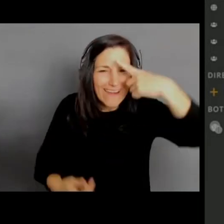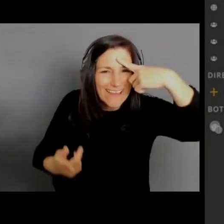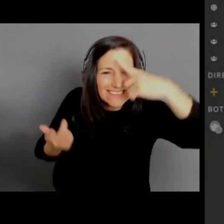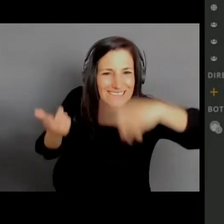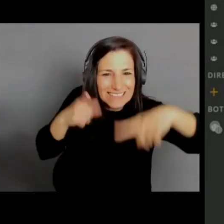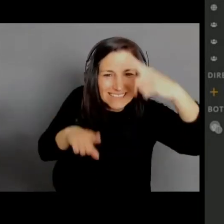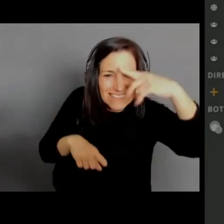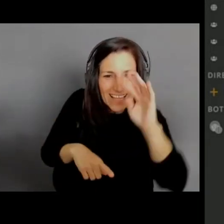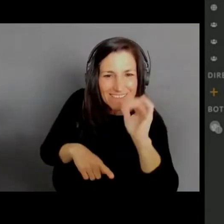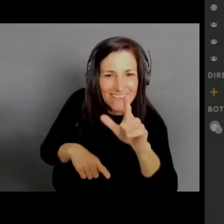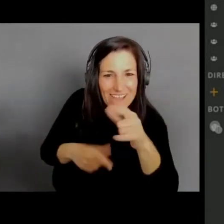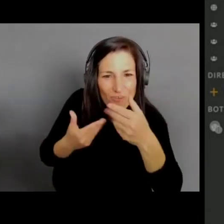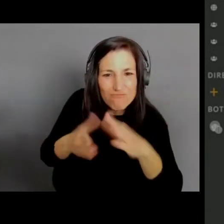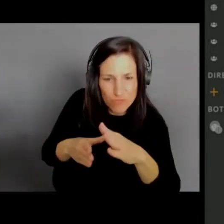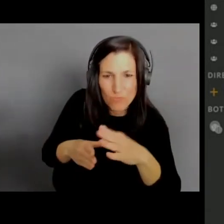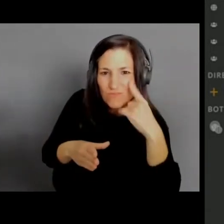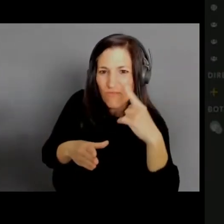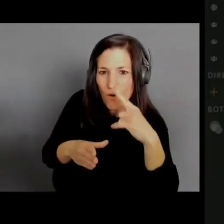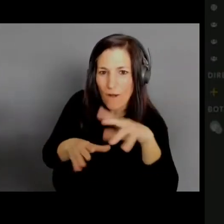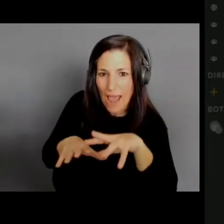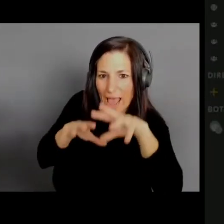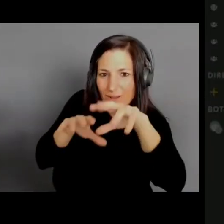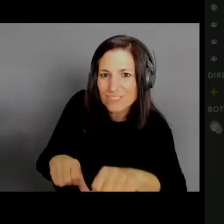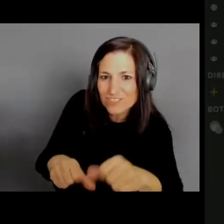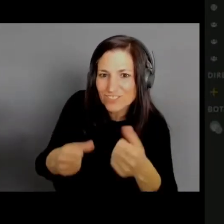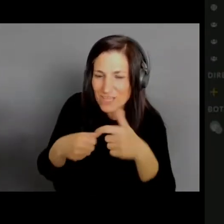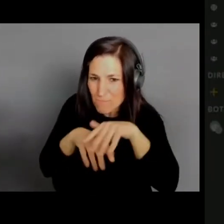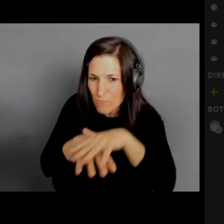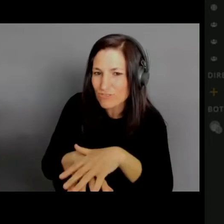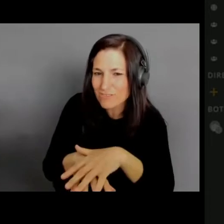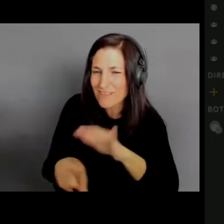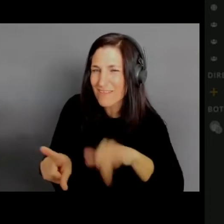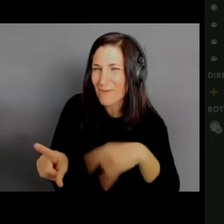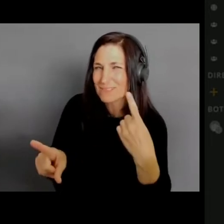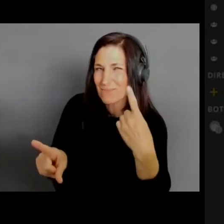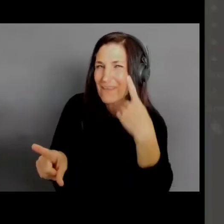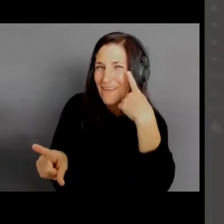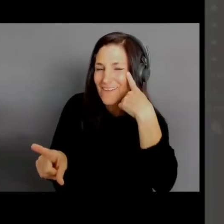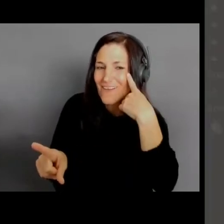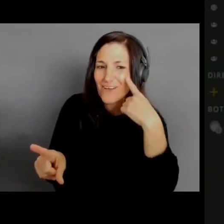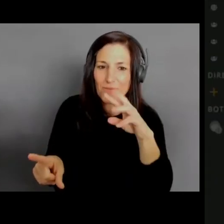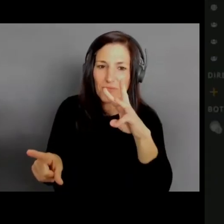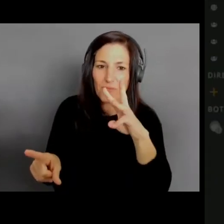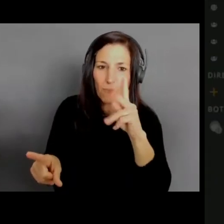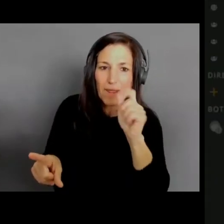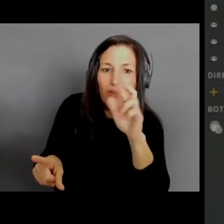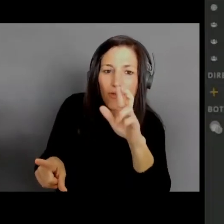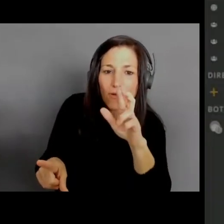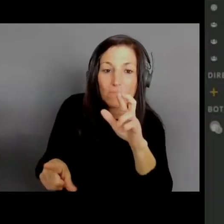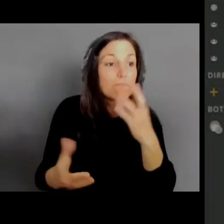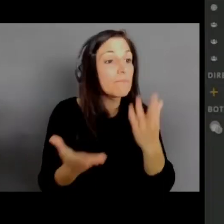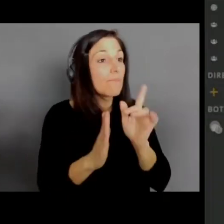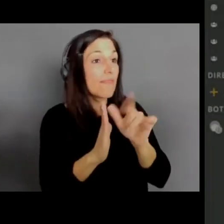when I heard about Wickr. Maybe later on, too, we can talk about some other things that you've seen Wickr get used for.